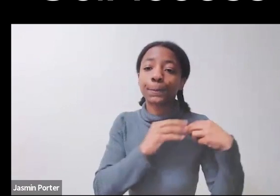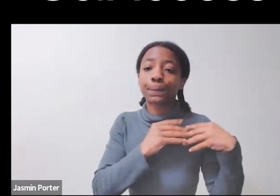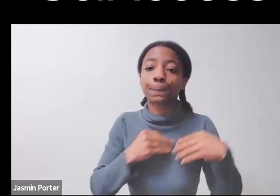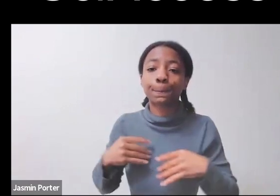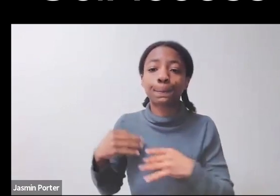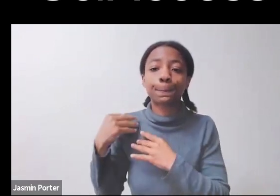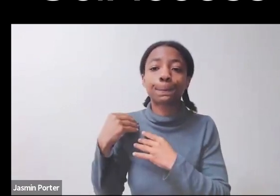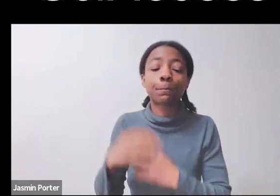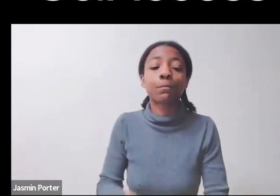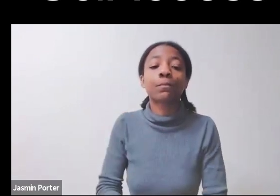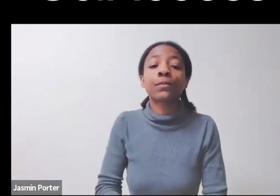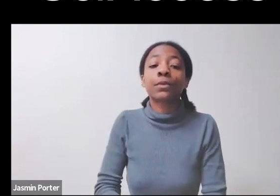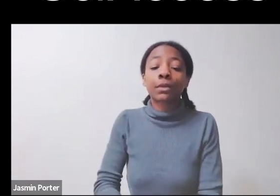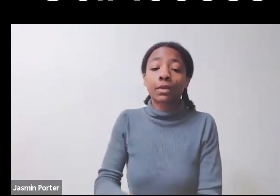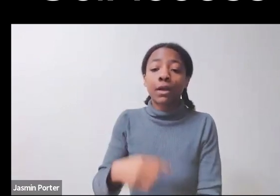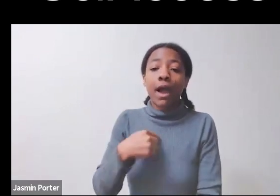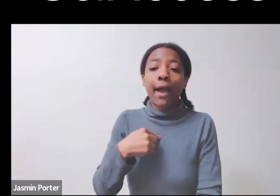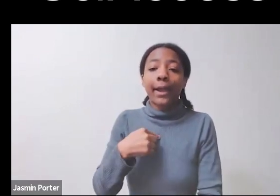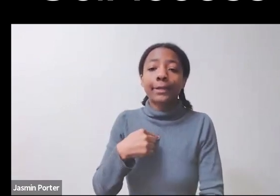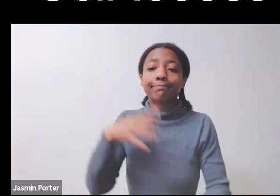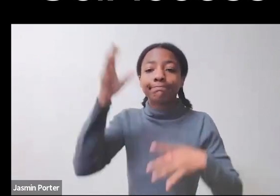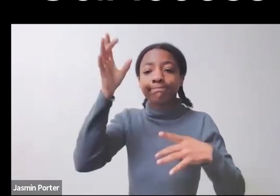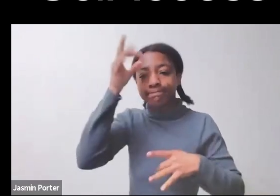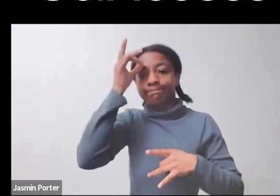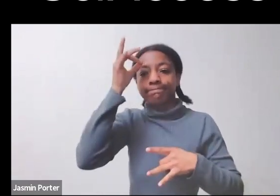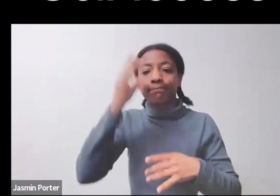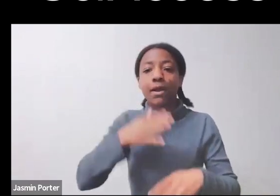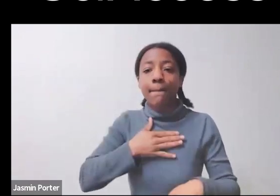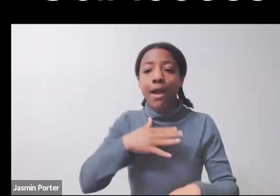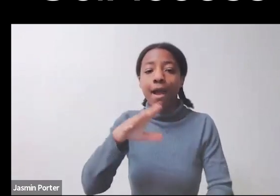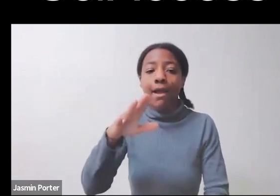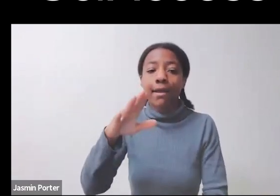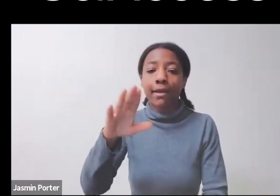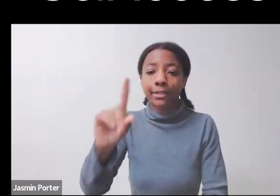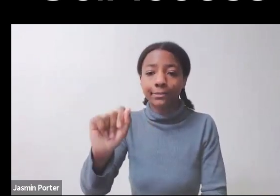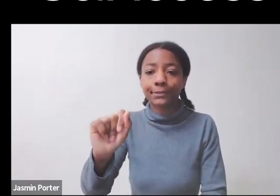I have fibromyalgia, but with that, I also have depression and anxiety.